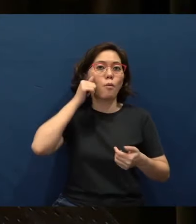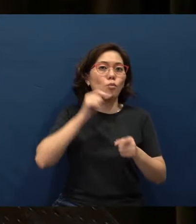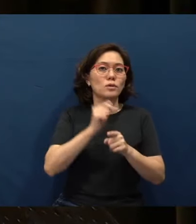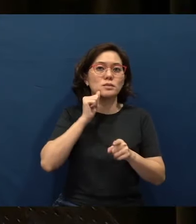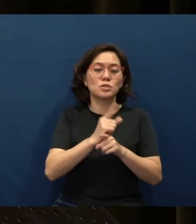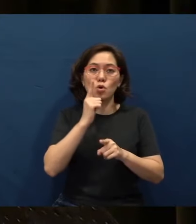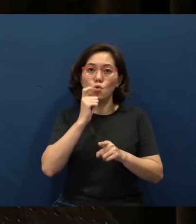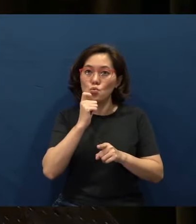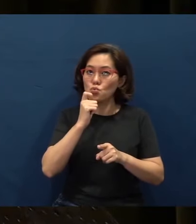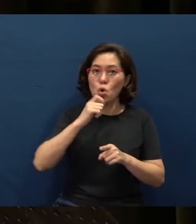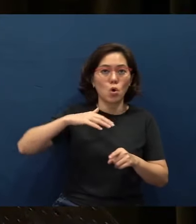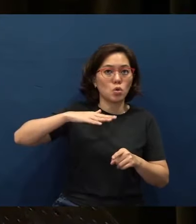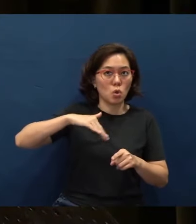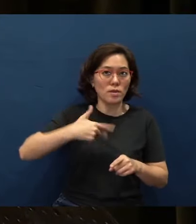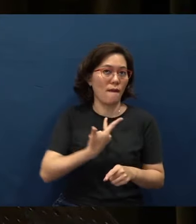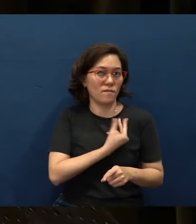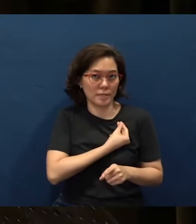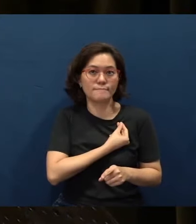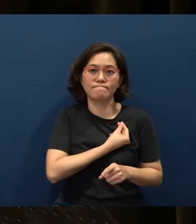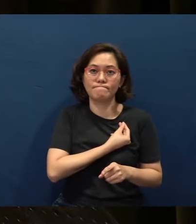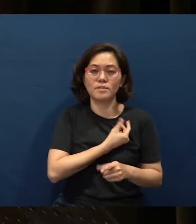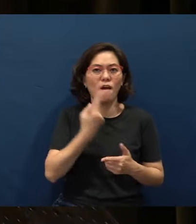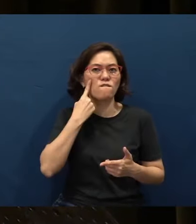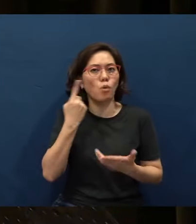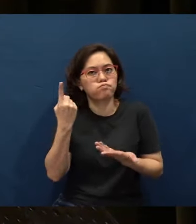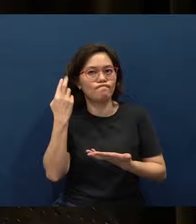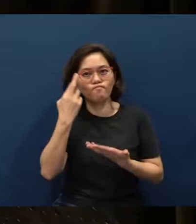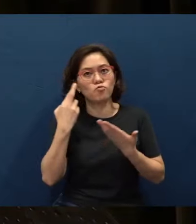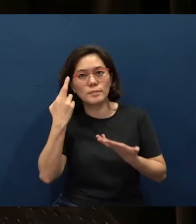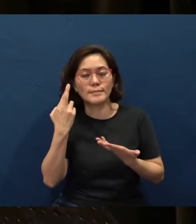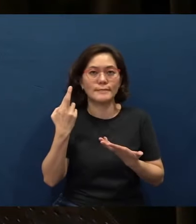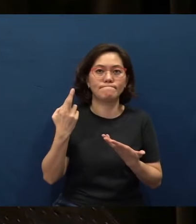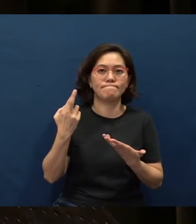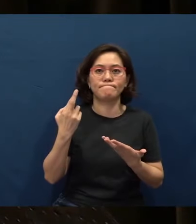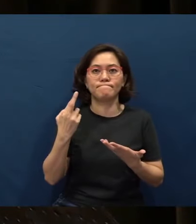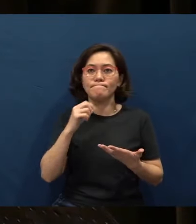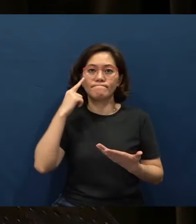who have not taken their vaccination, who have, for some reason, chosen not to be vaccinated.